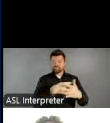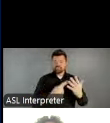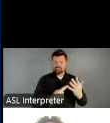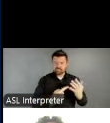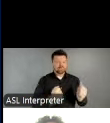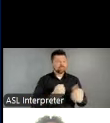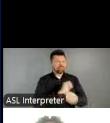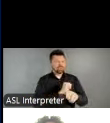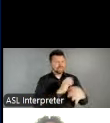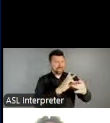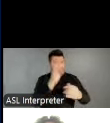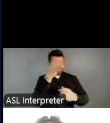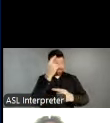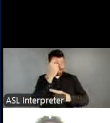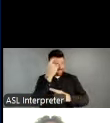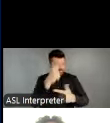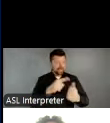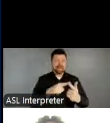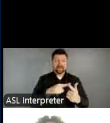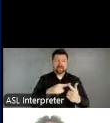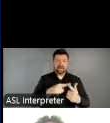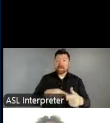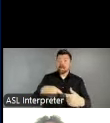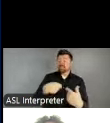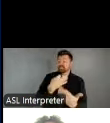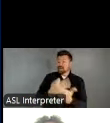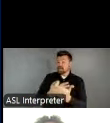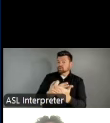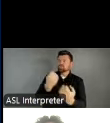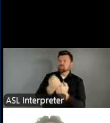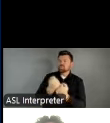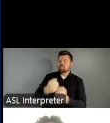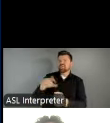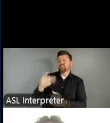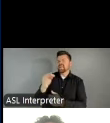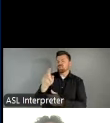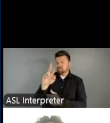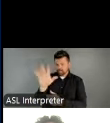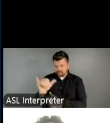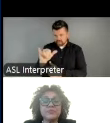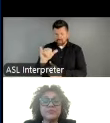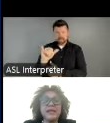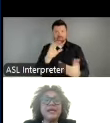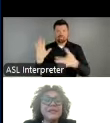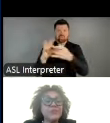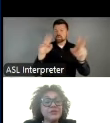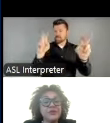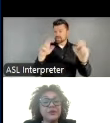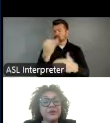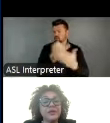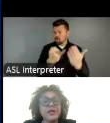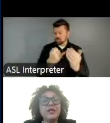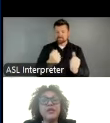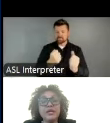to strengthen and launch critically important arts-based work. Examples include new